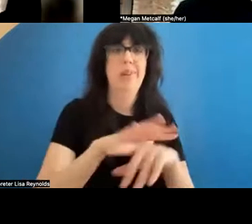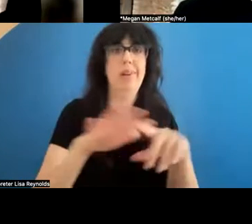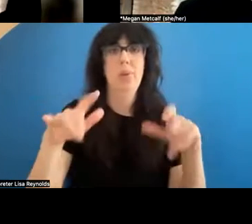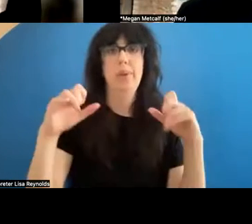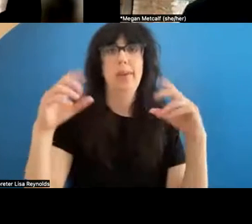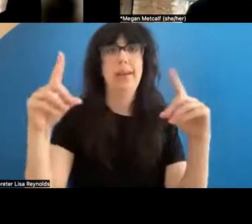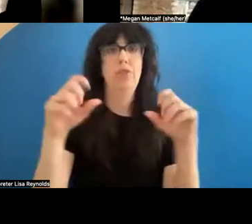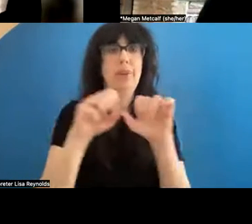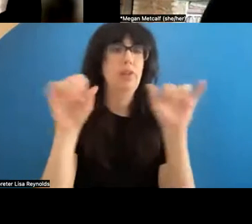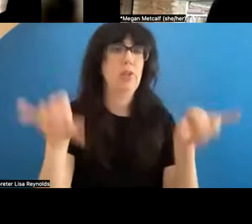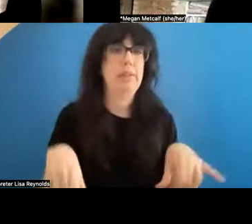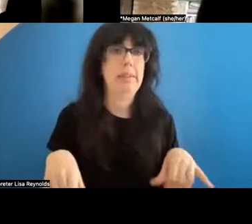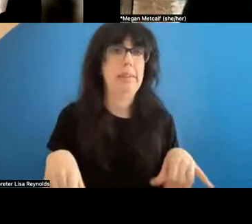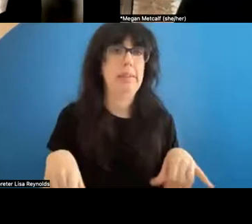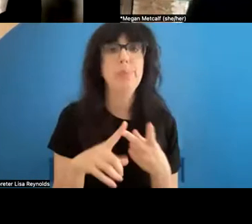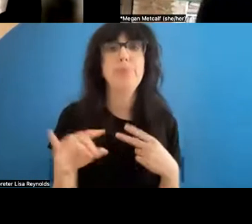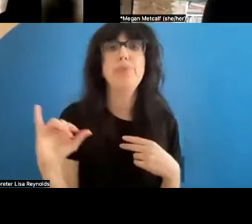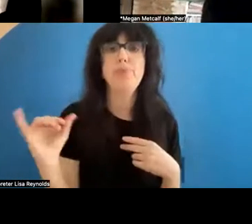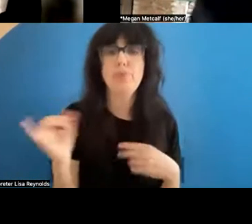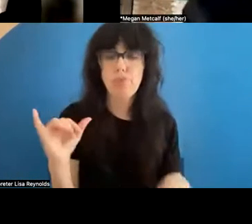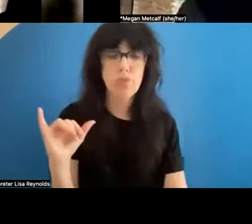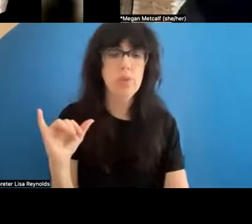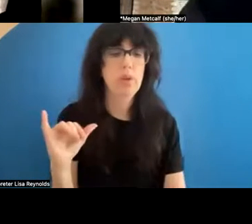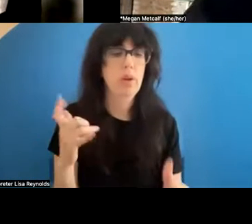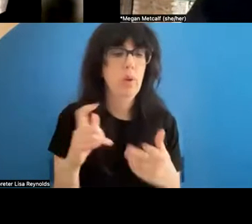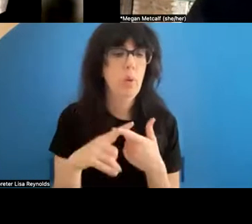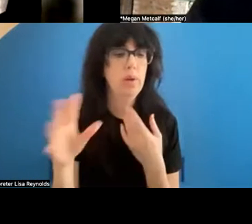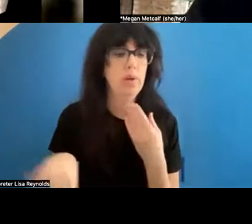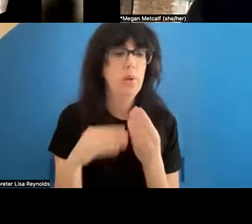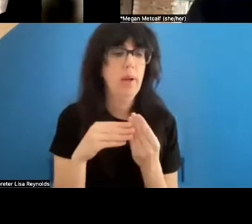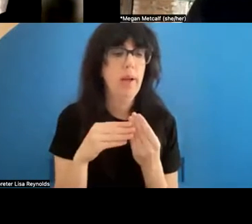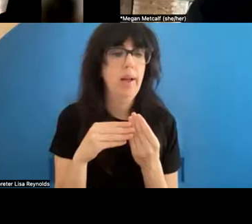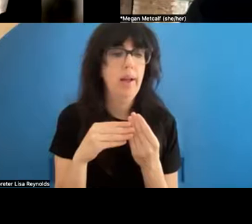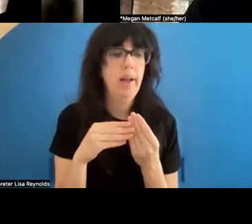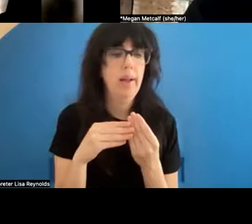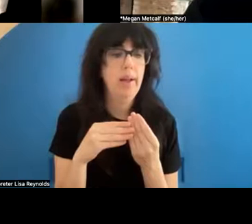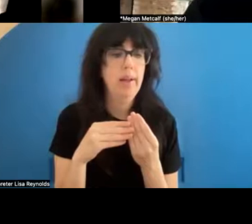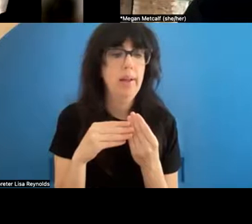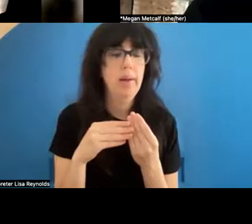educational system. The other thing I wanted to say was that, when I was coming up, the whole idea of recording was you have a VH